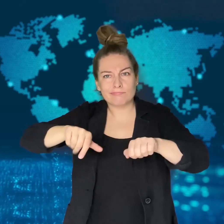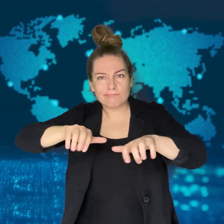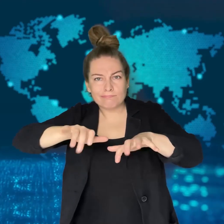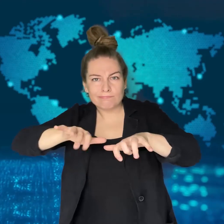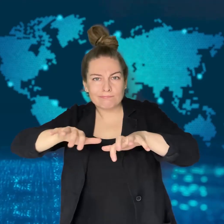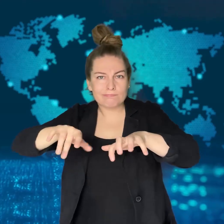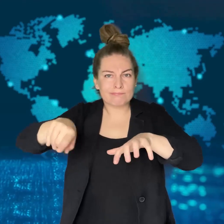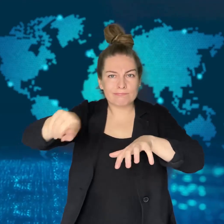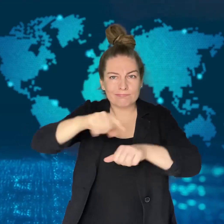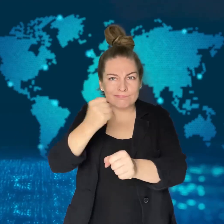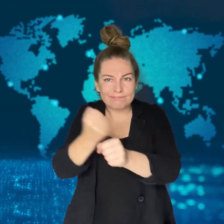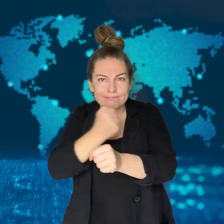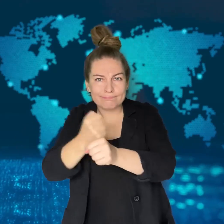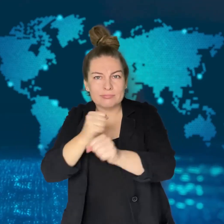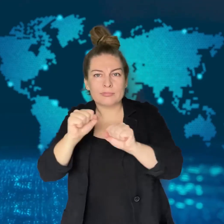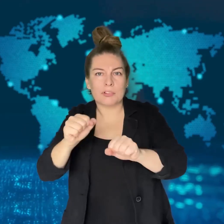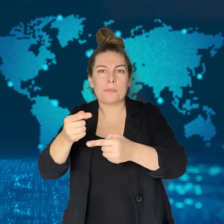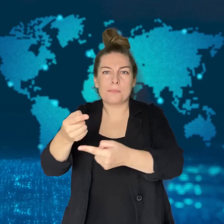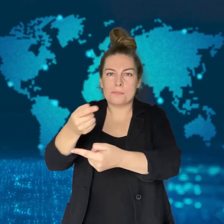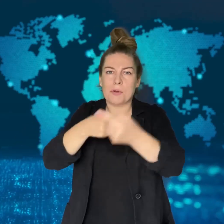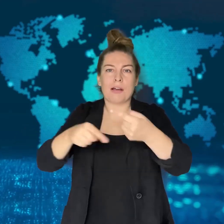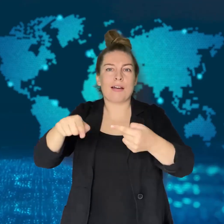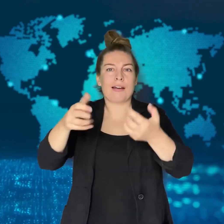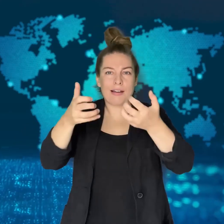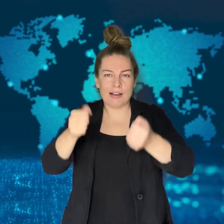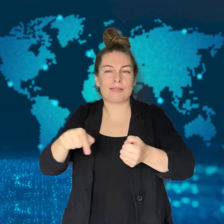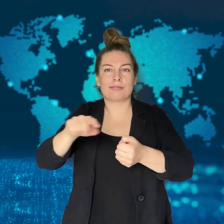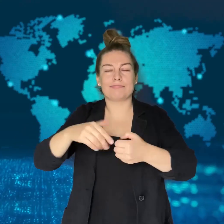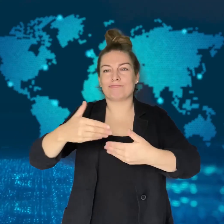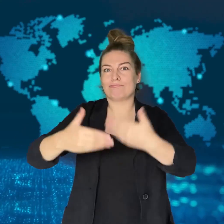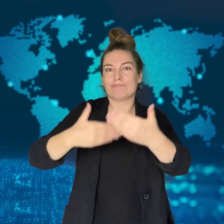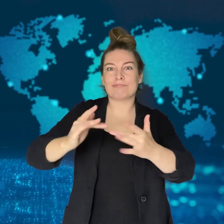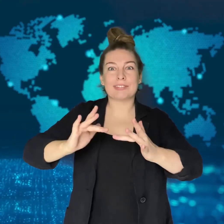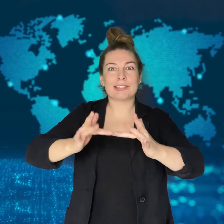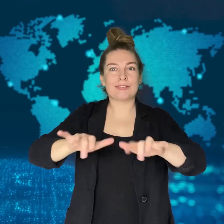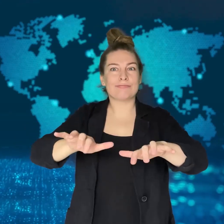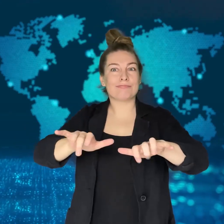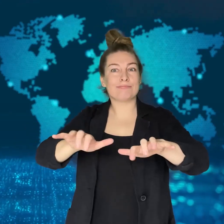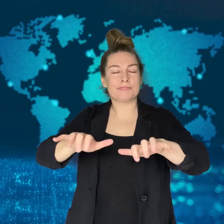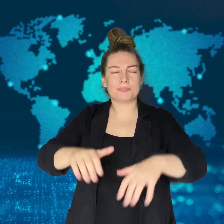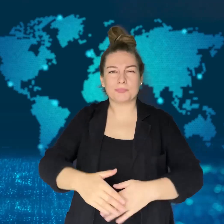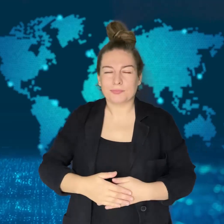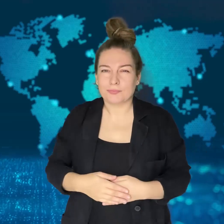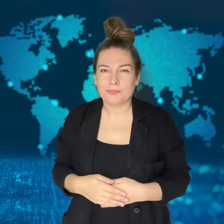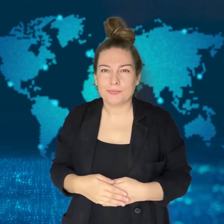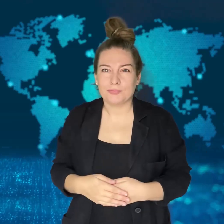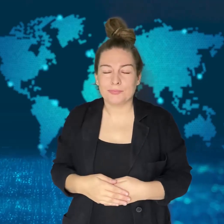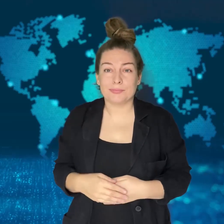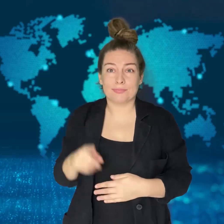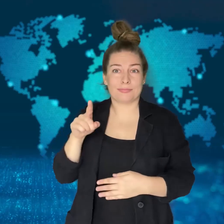Climate change has increased the intensity